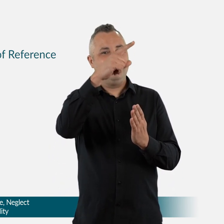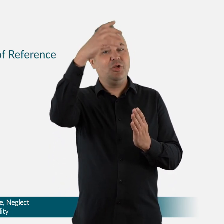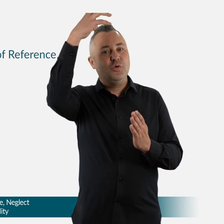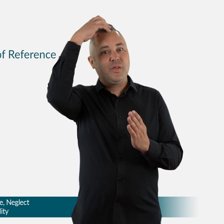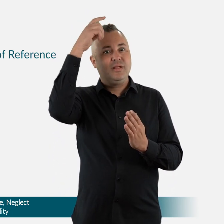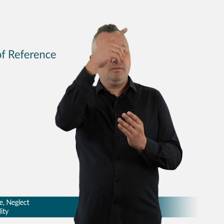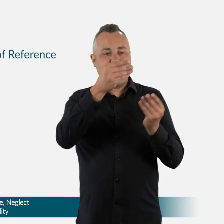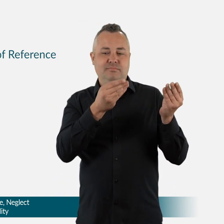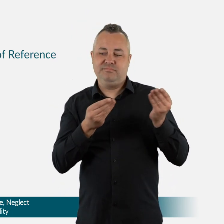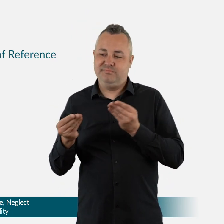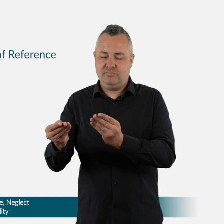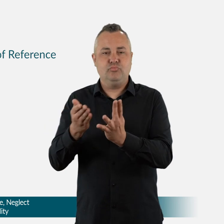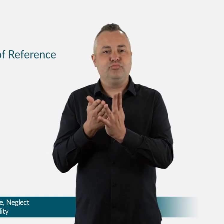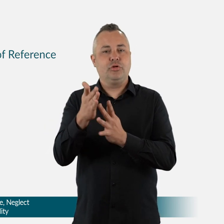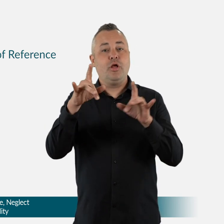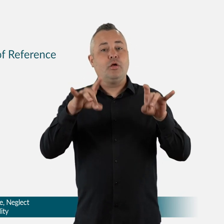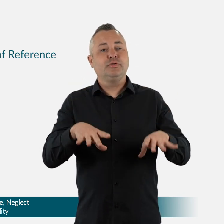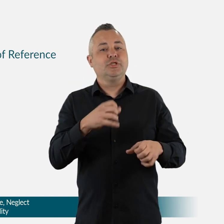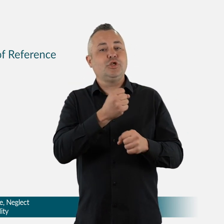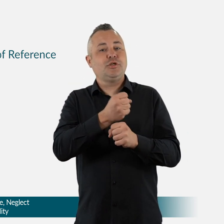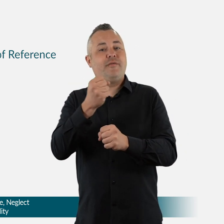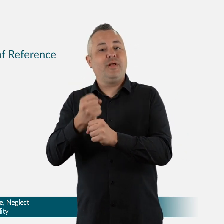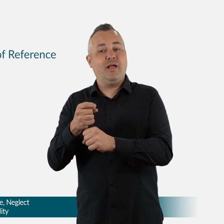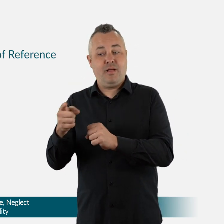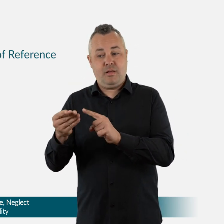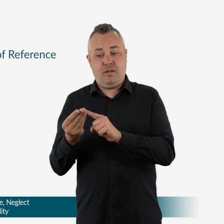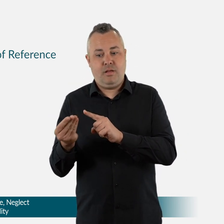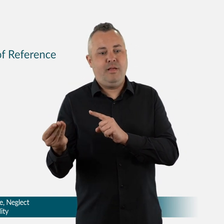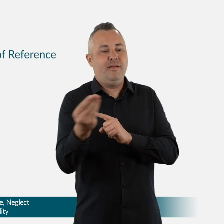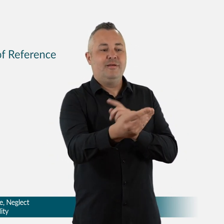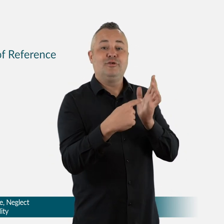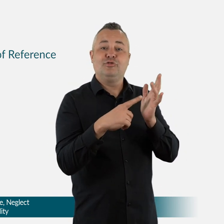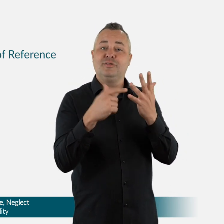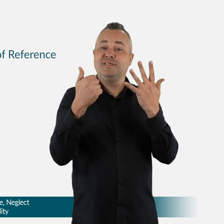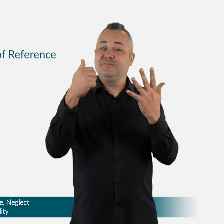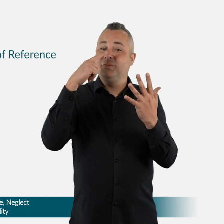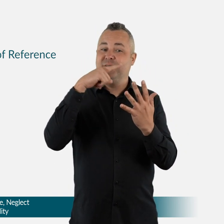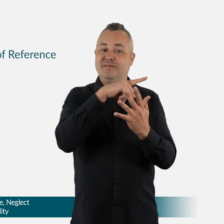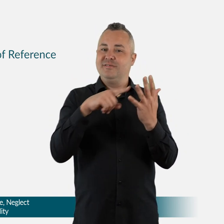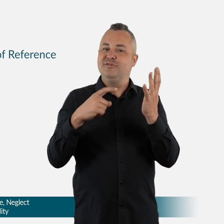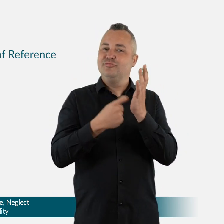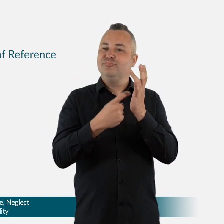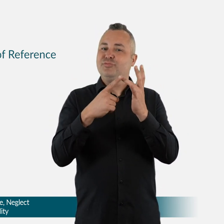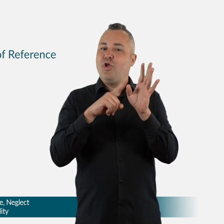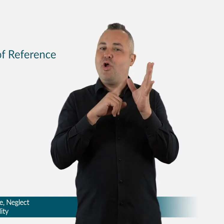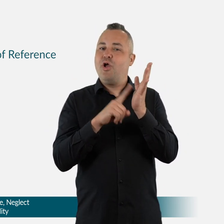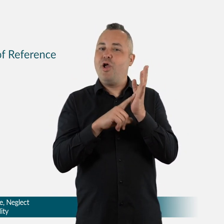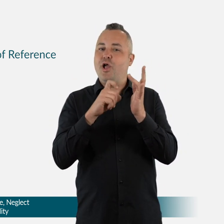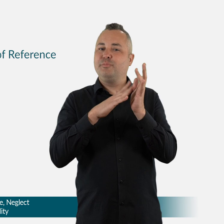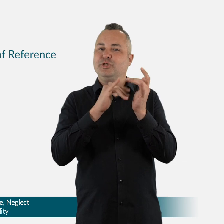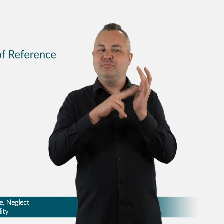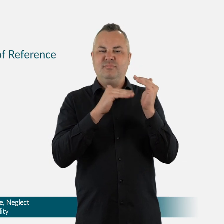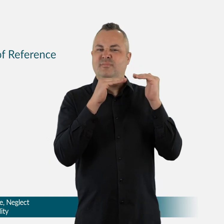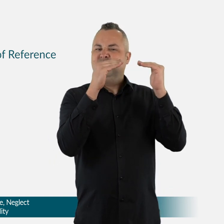Aboriginal and Torres Islander and culturally and linguistically diverse people with disability